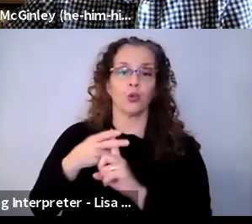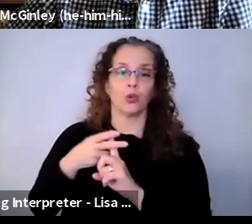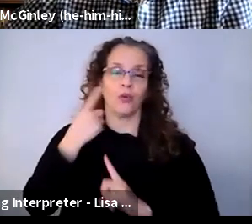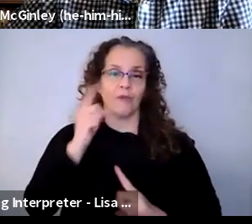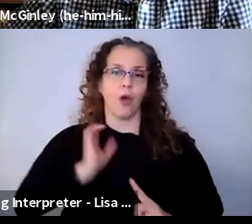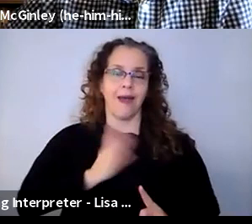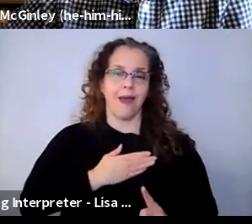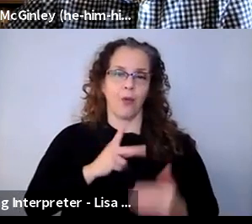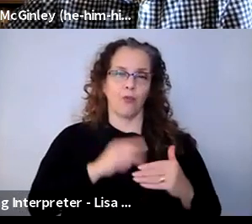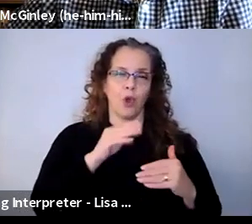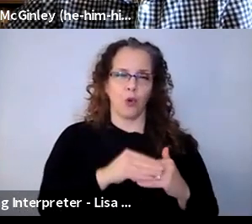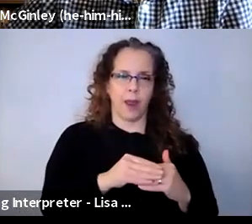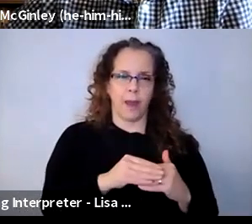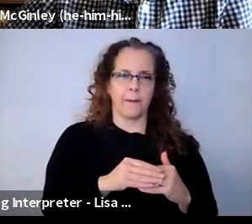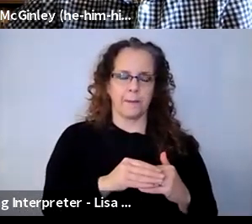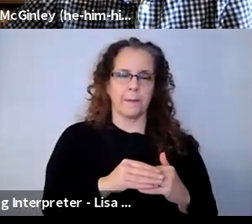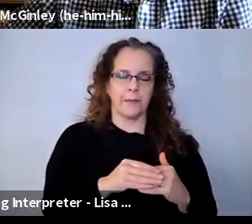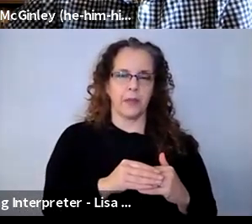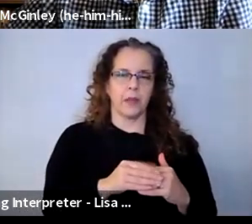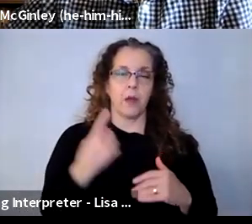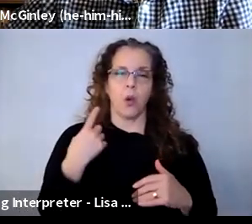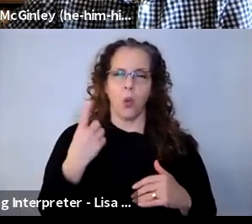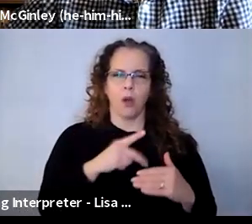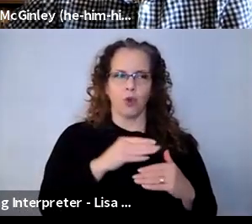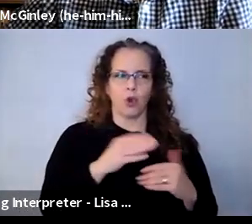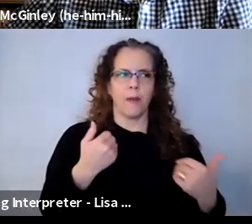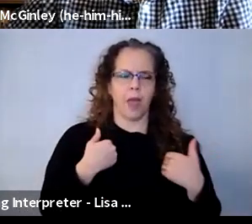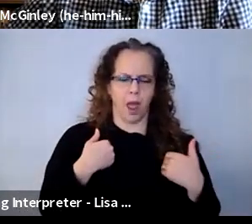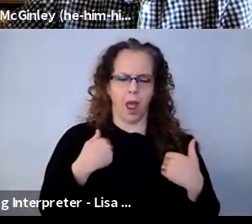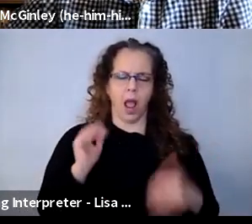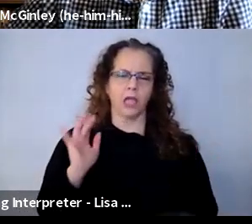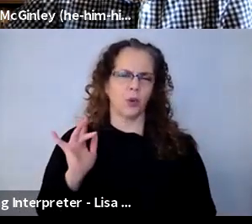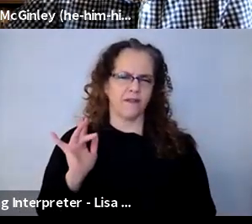Instigators program had 25 students, which we knew was